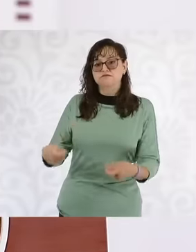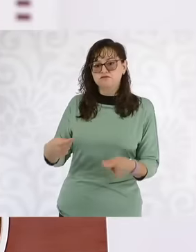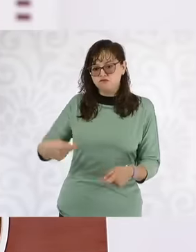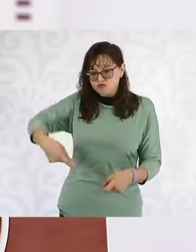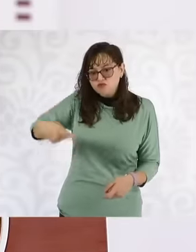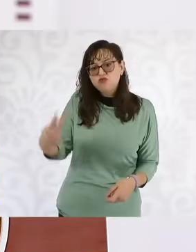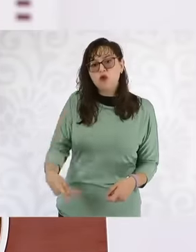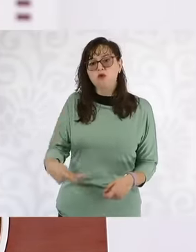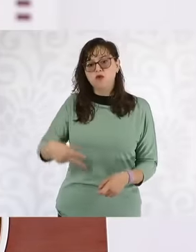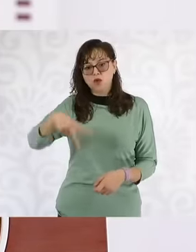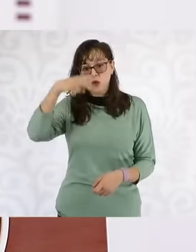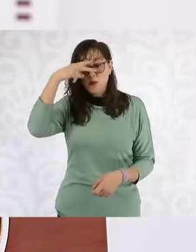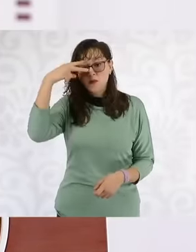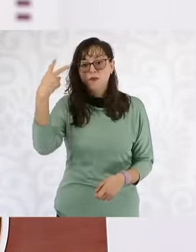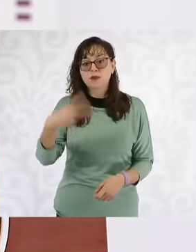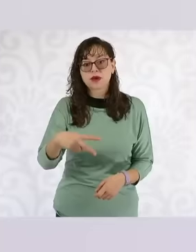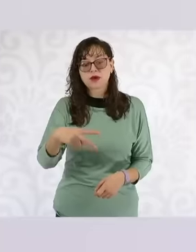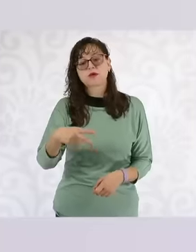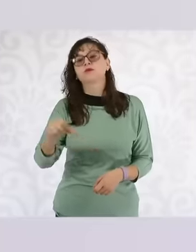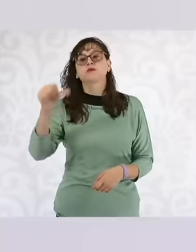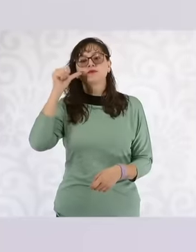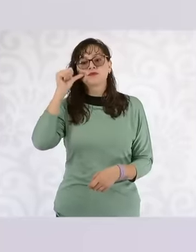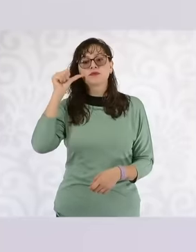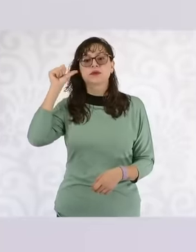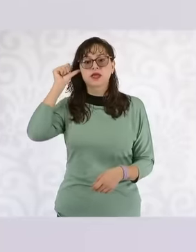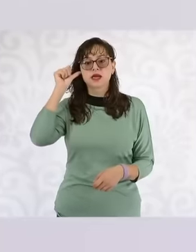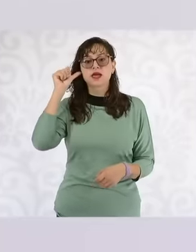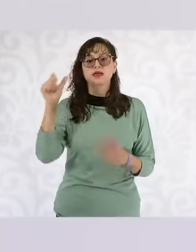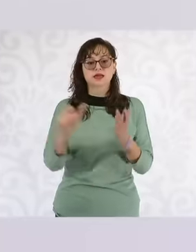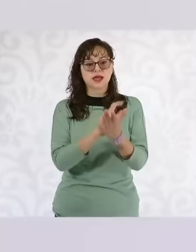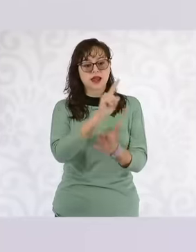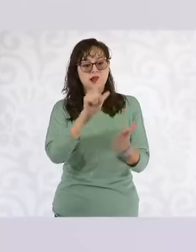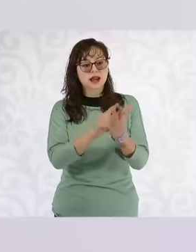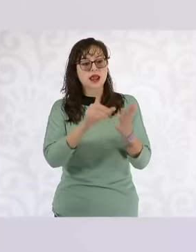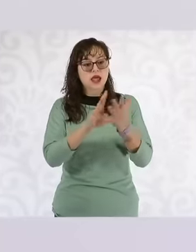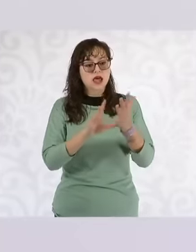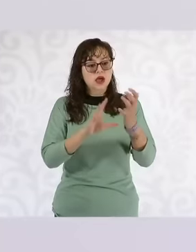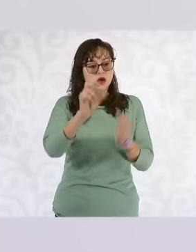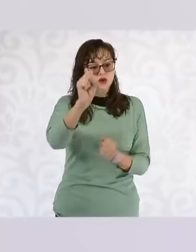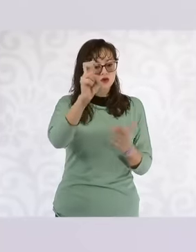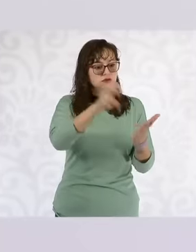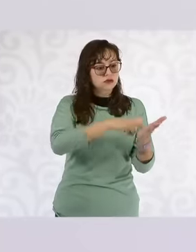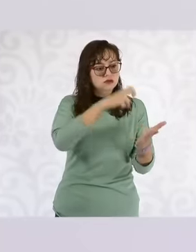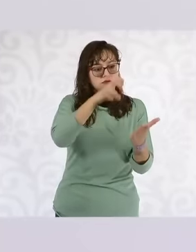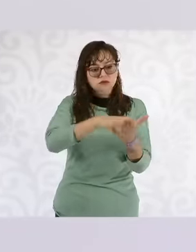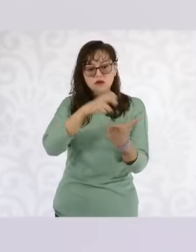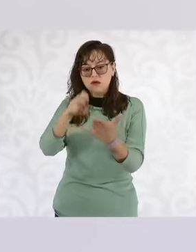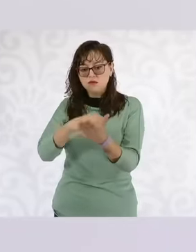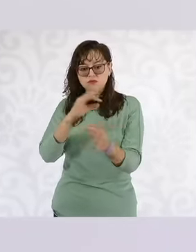declared constitutional this reform passed by the qualified majority of the chamber of